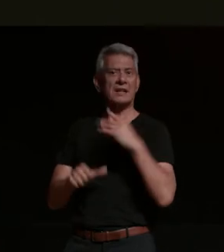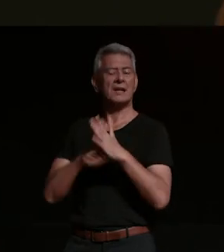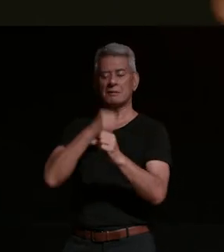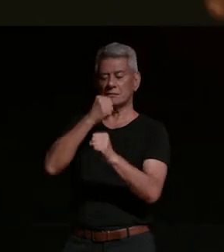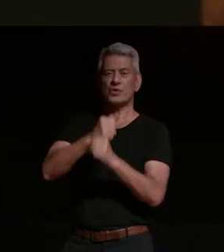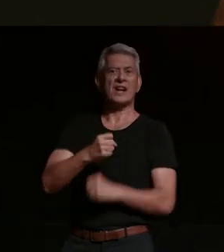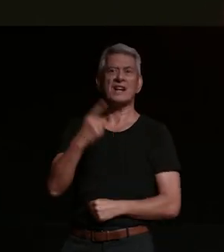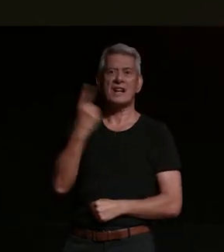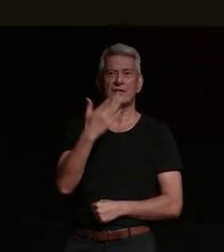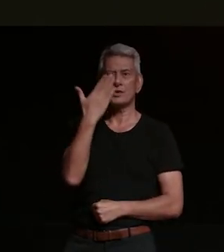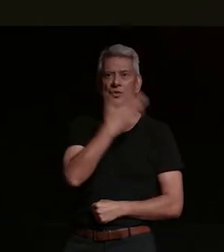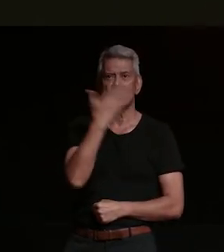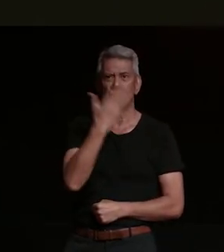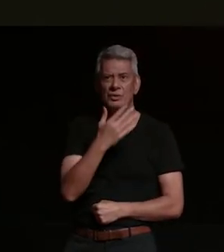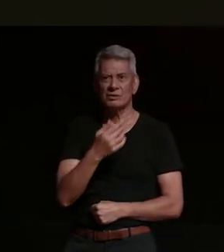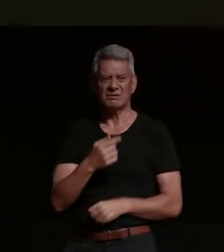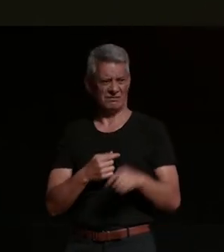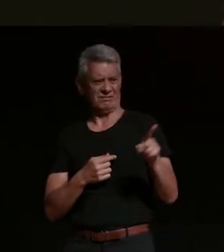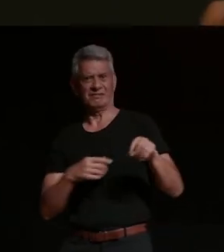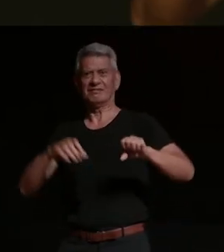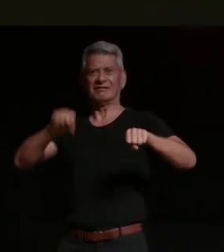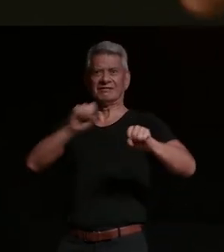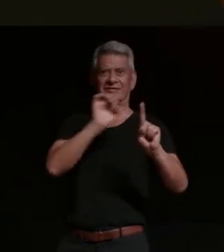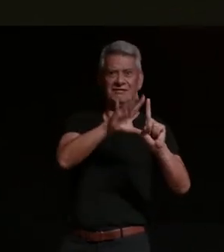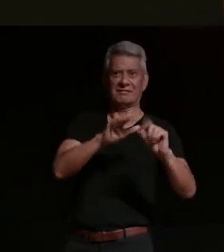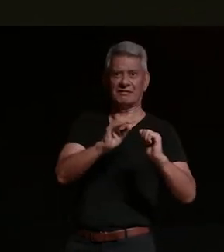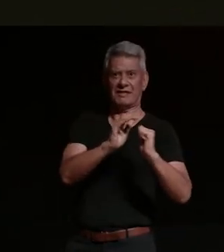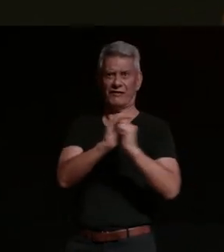i would do and he he was just a friend right like he was not inappropriate he was just a friend but